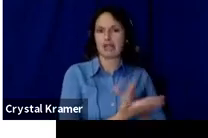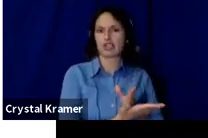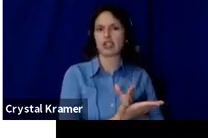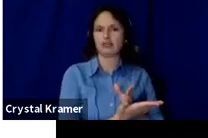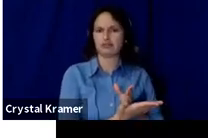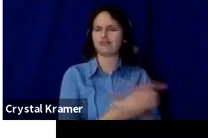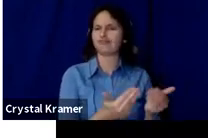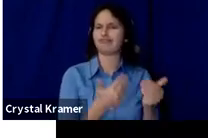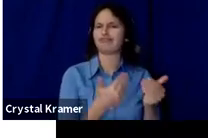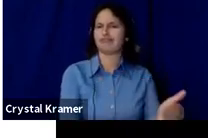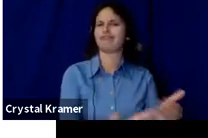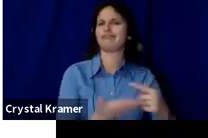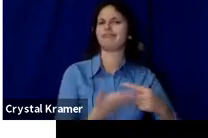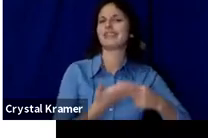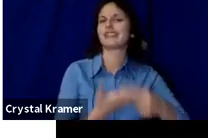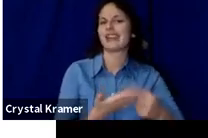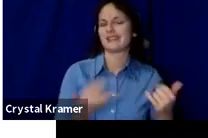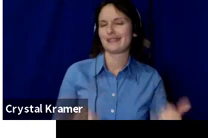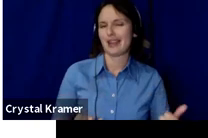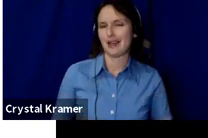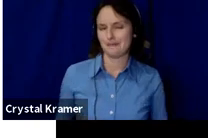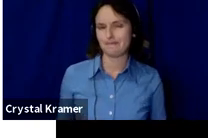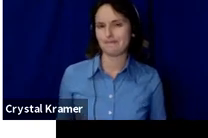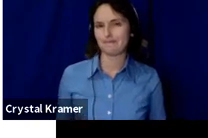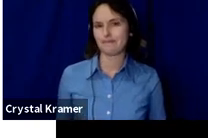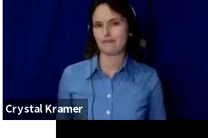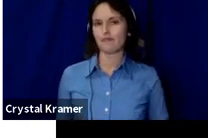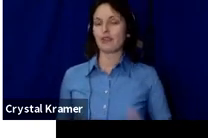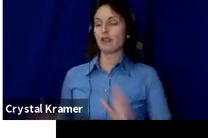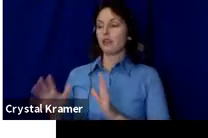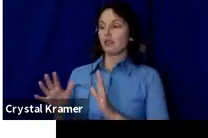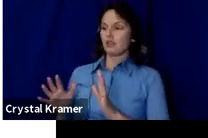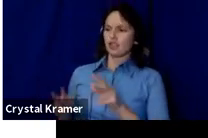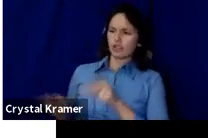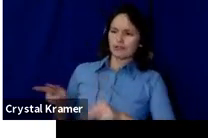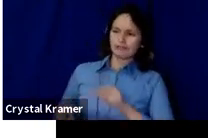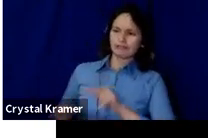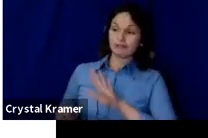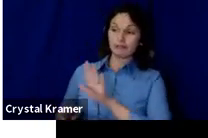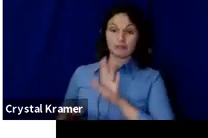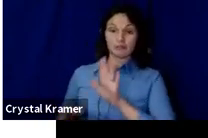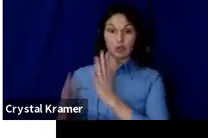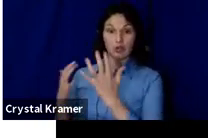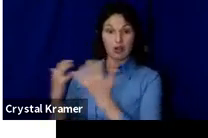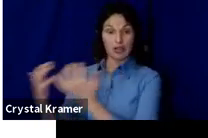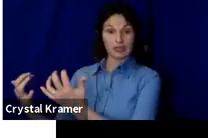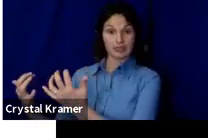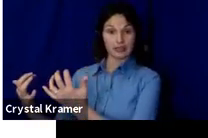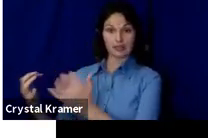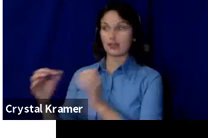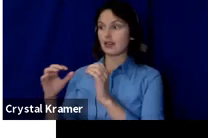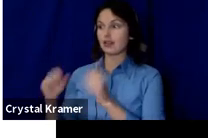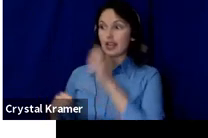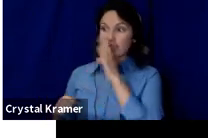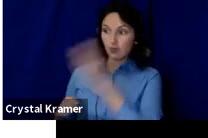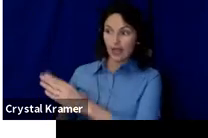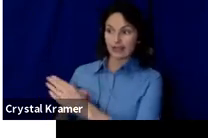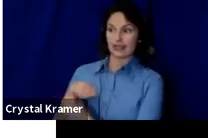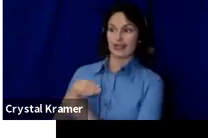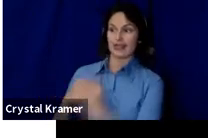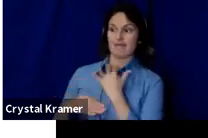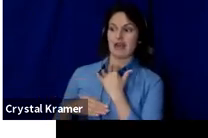In looking at your audience, they can directly impact how successful you can be on creating